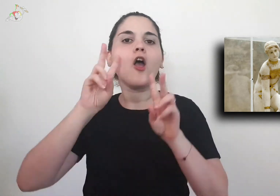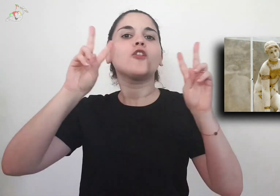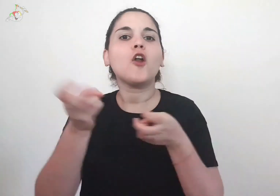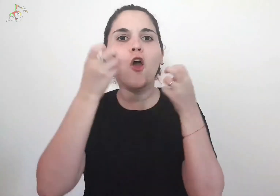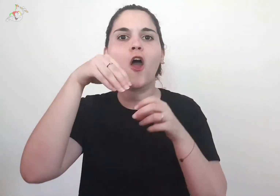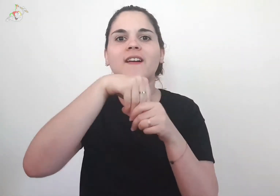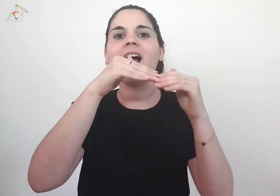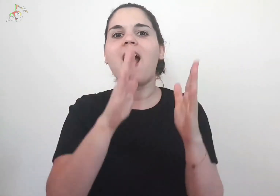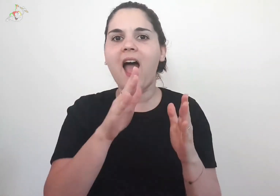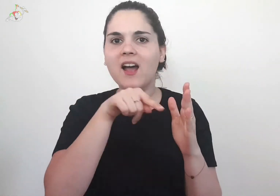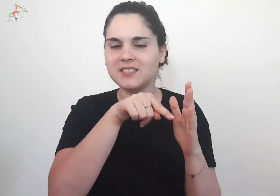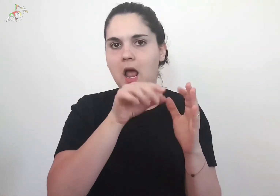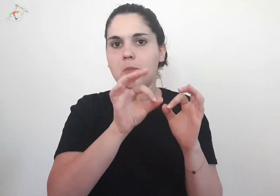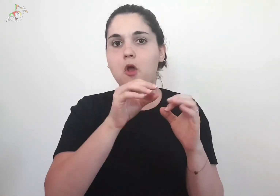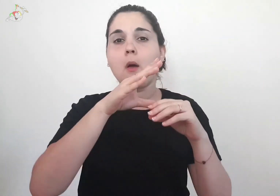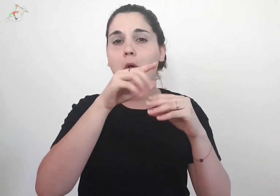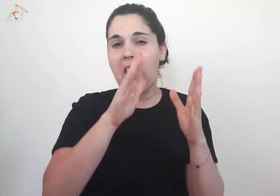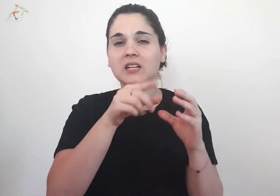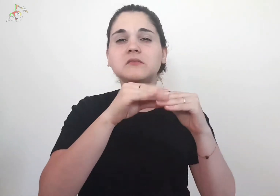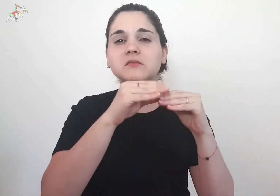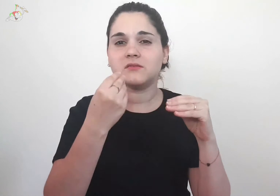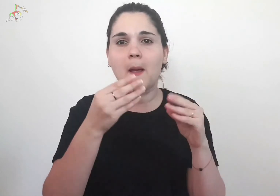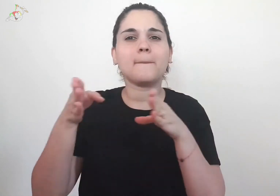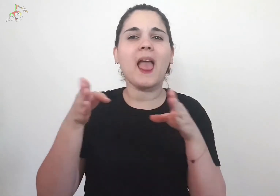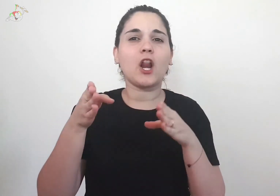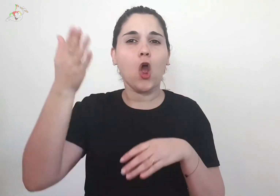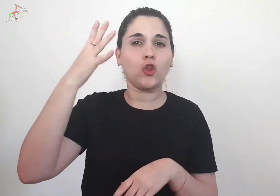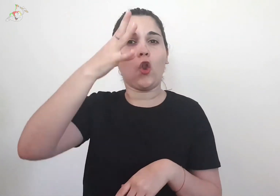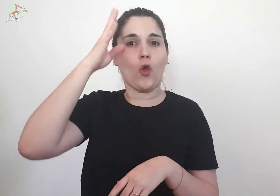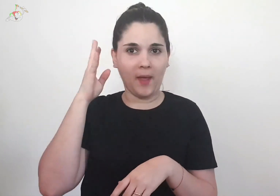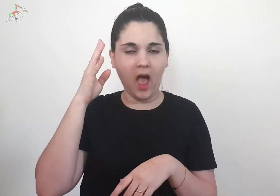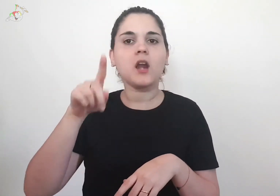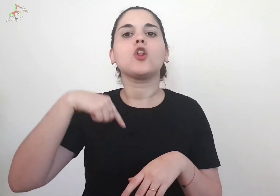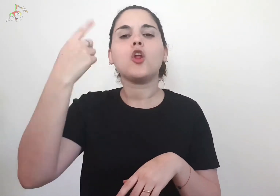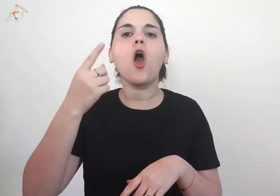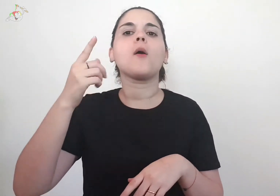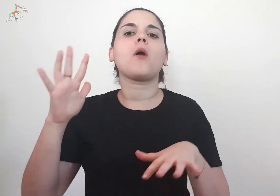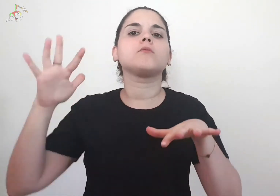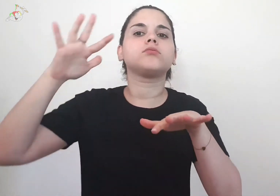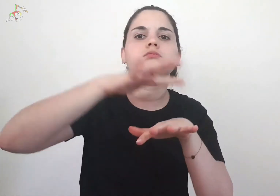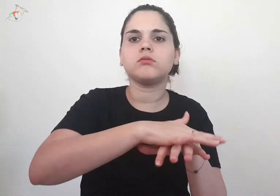and was found in a house built in Roman times and buried during